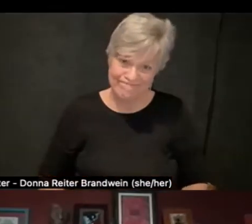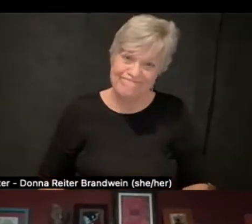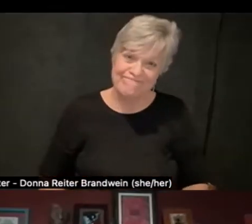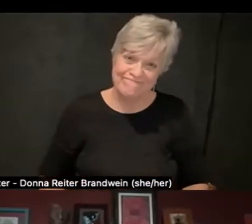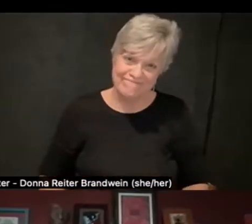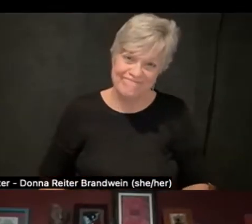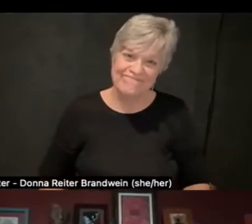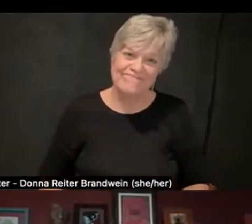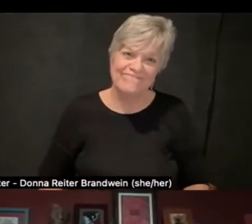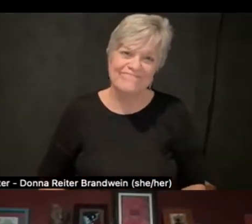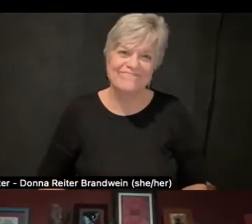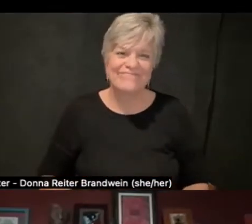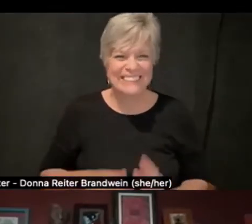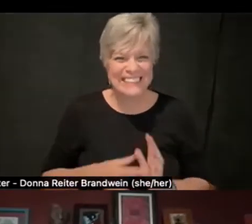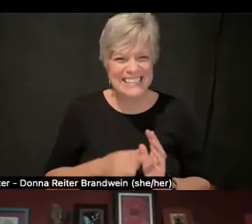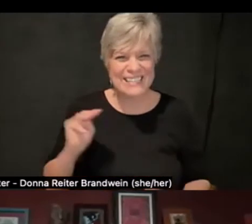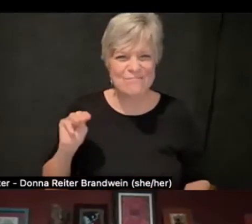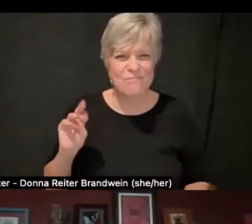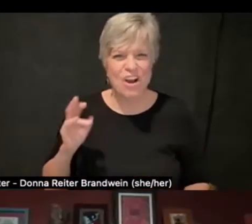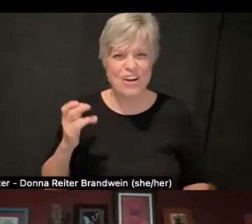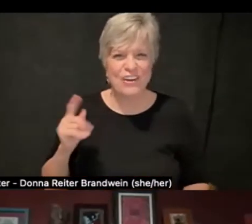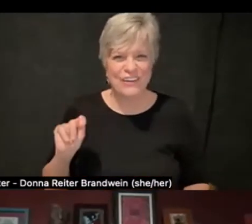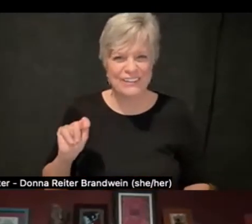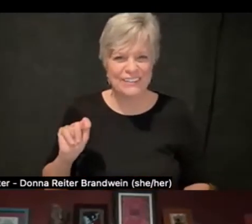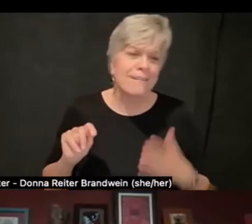This is Margaret. Thank you, Diane.